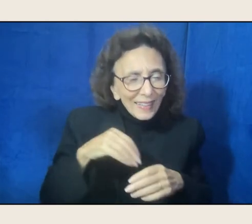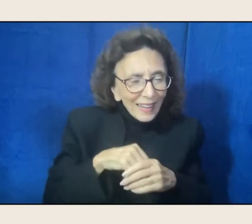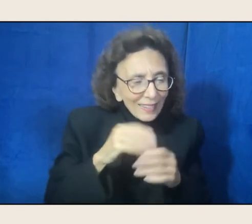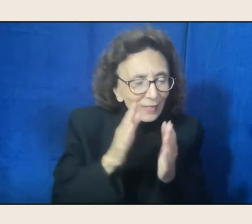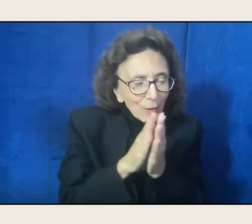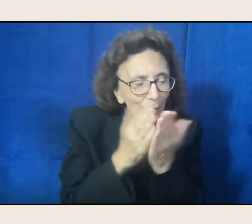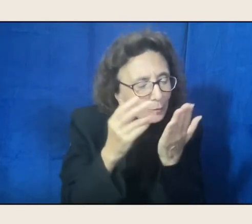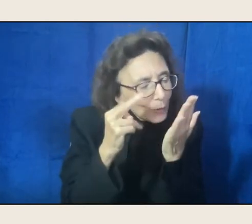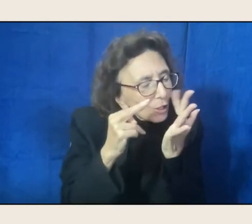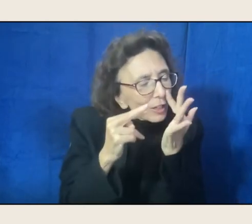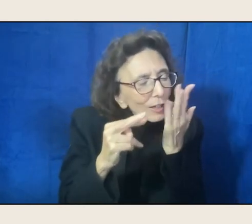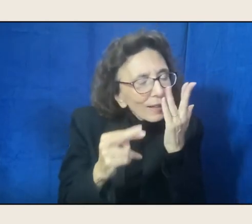Right, right.